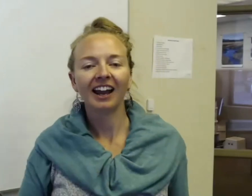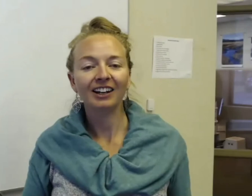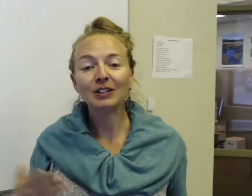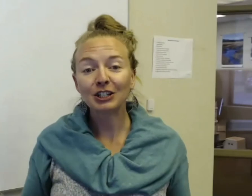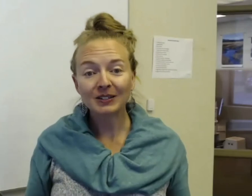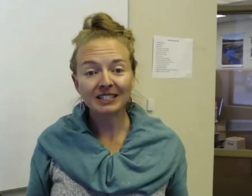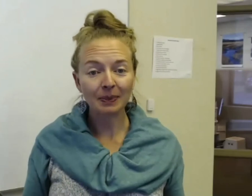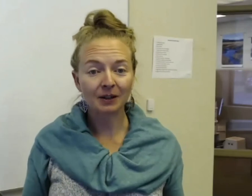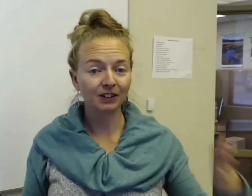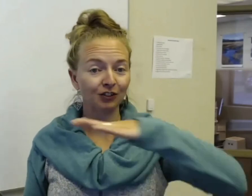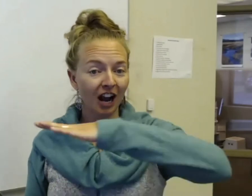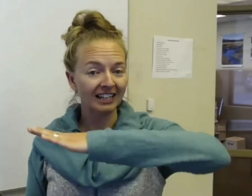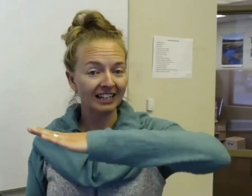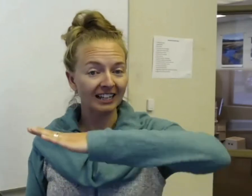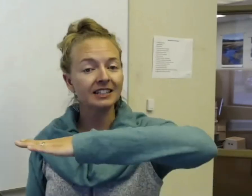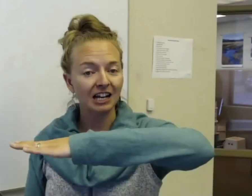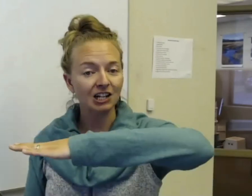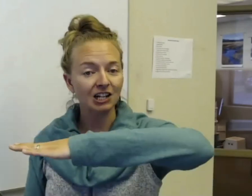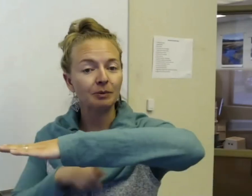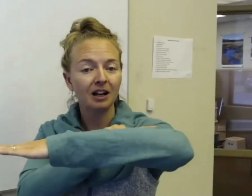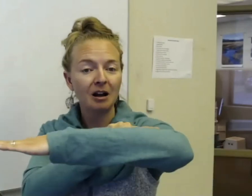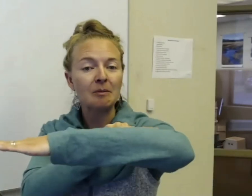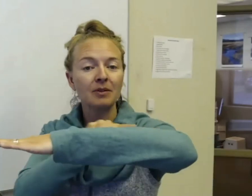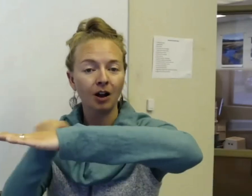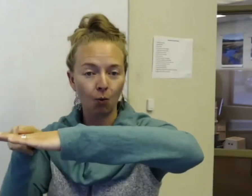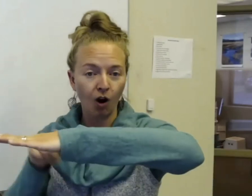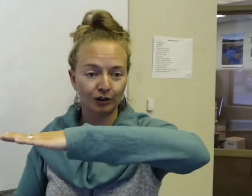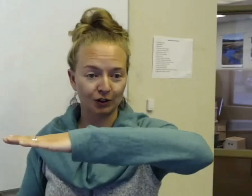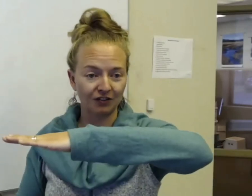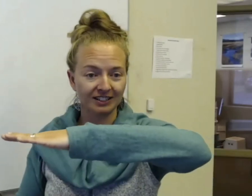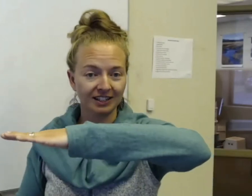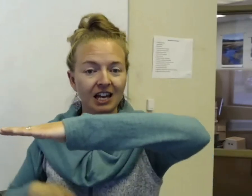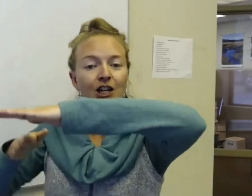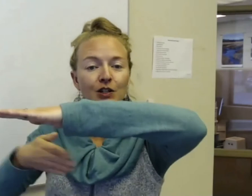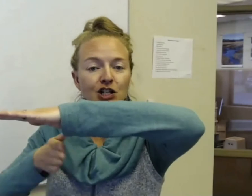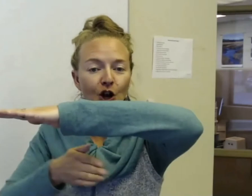do the same thing with the horizon. They can actually become a water surface. You can show